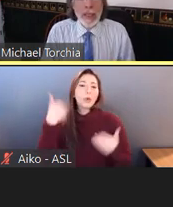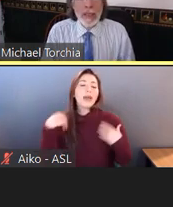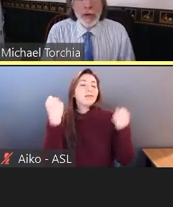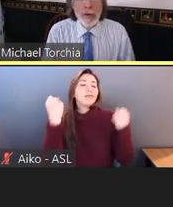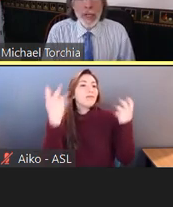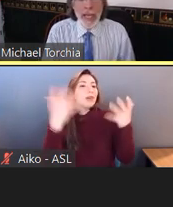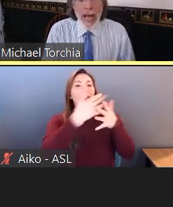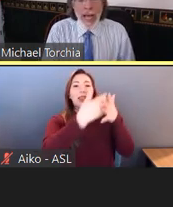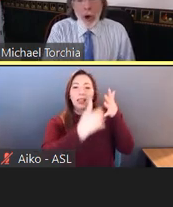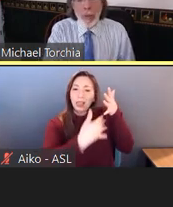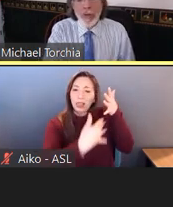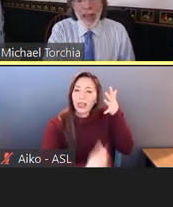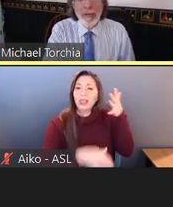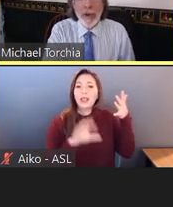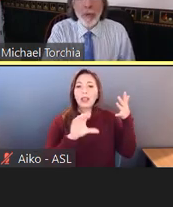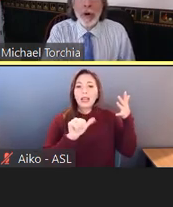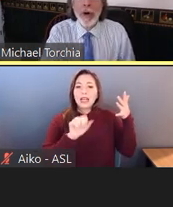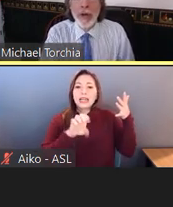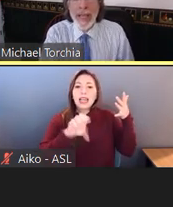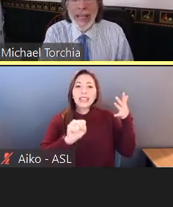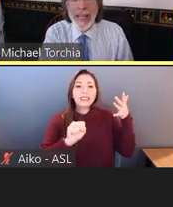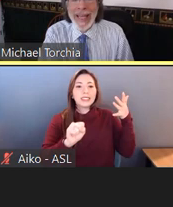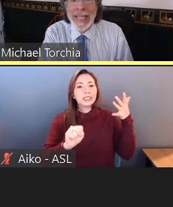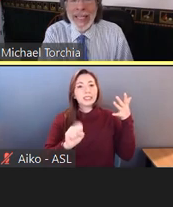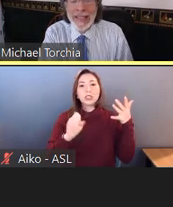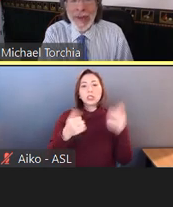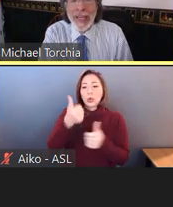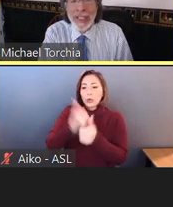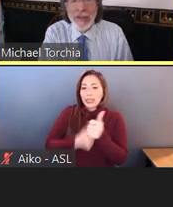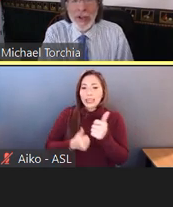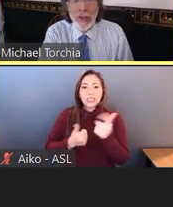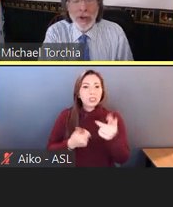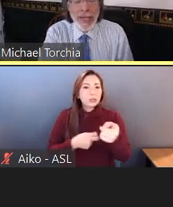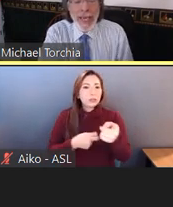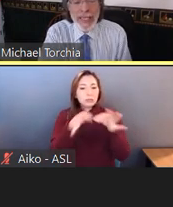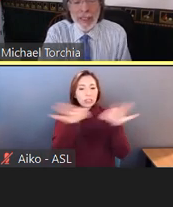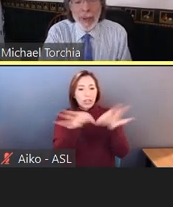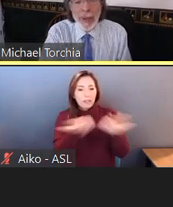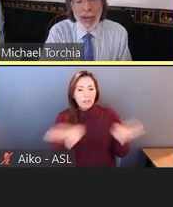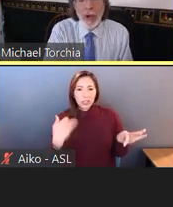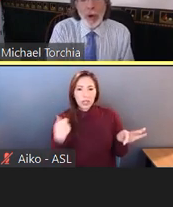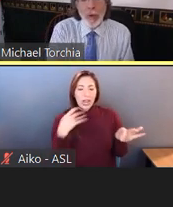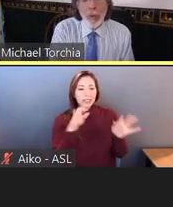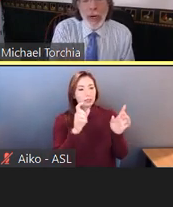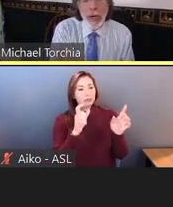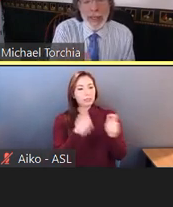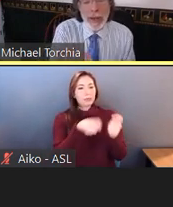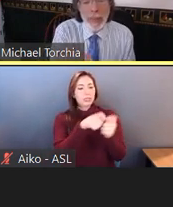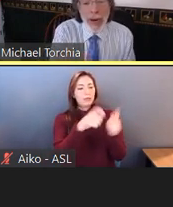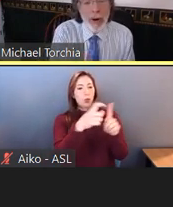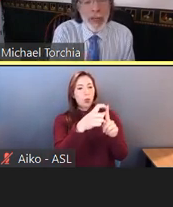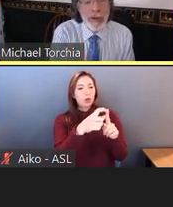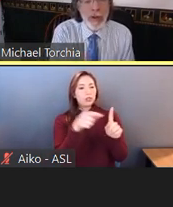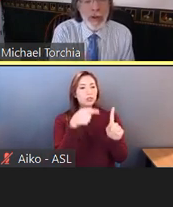literally, on almost every word in these definitions. There are cases about what is an impairment?